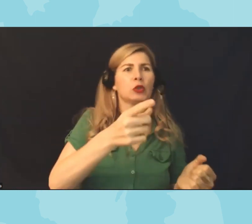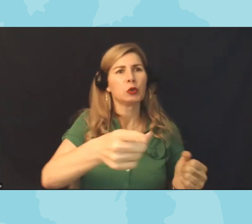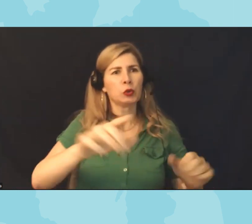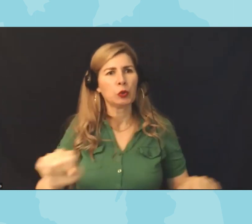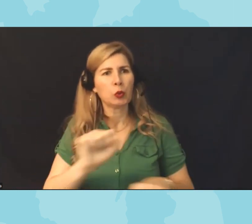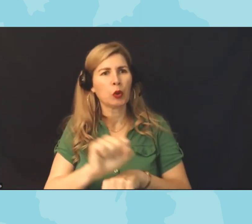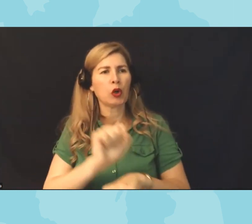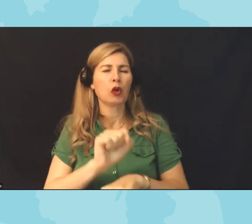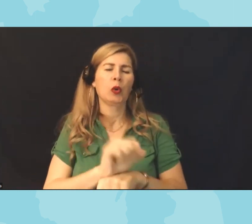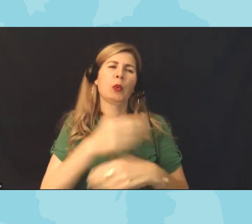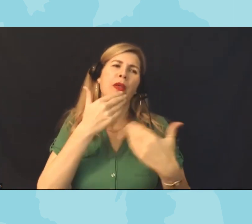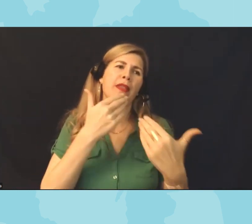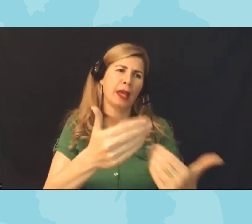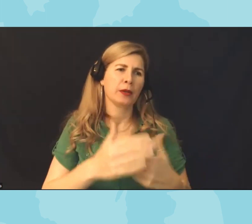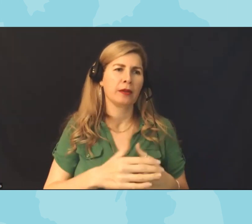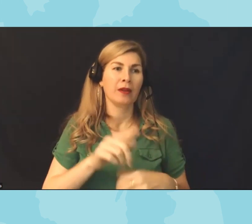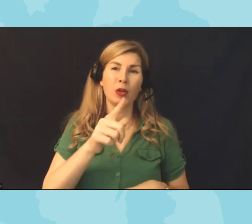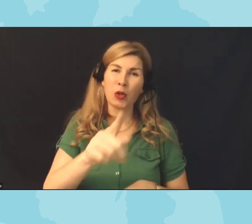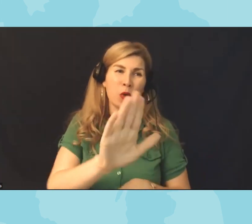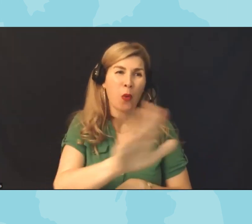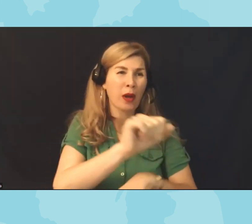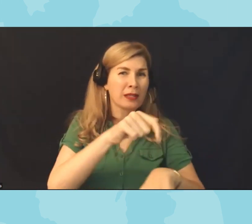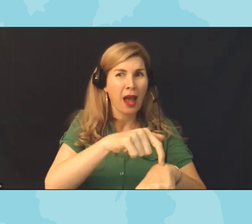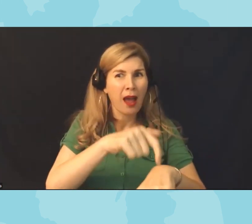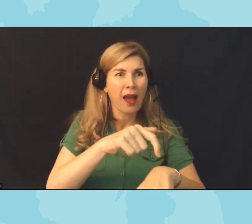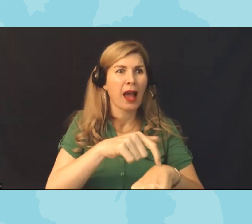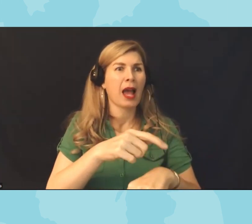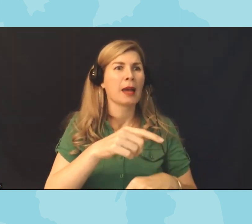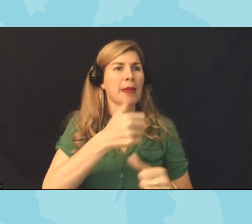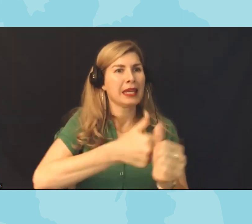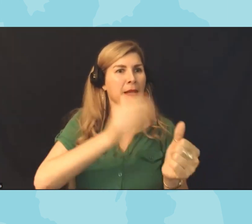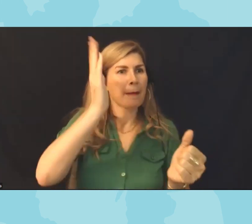we're really thankful for their time and and sharing uh with us today and our ability to